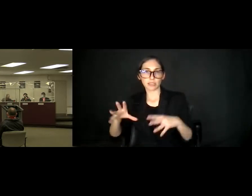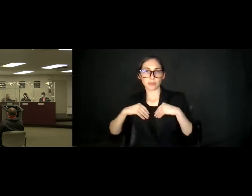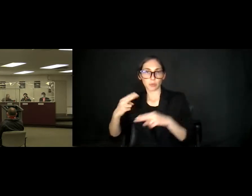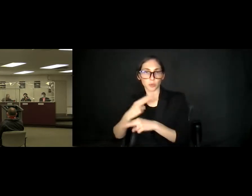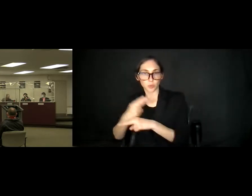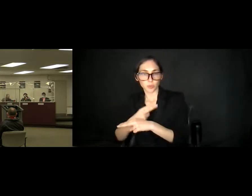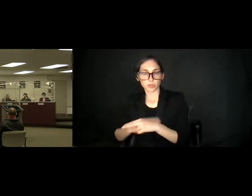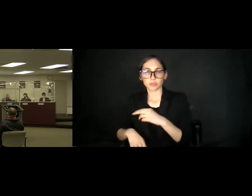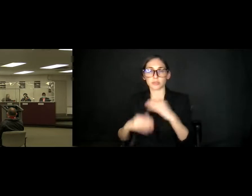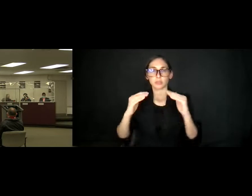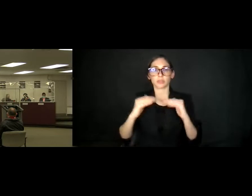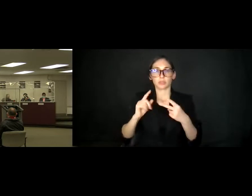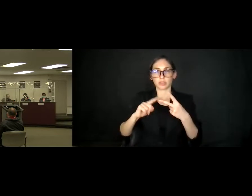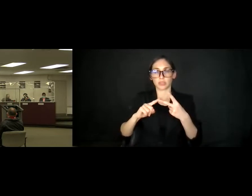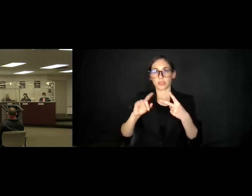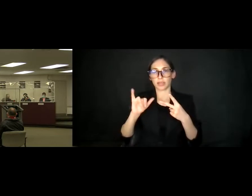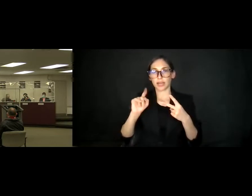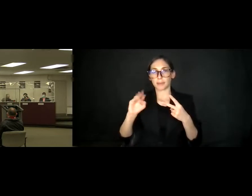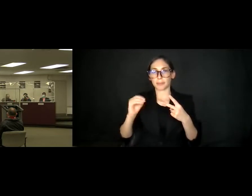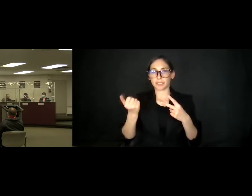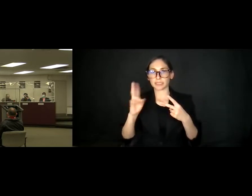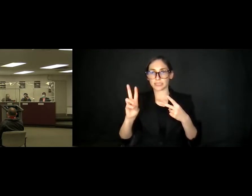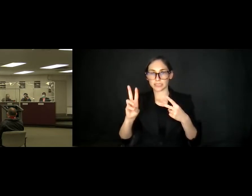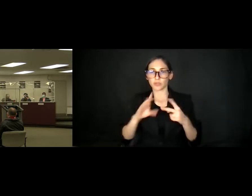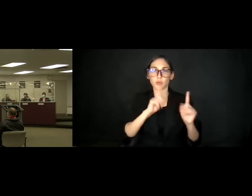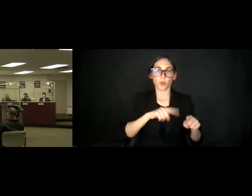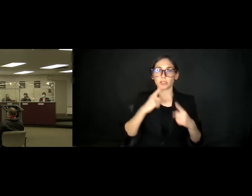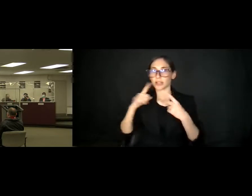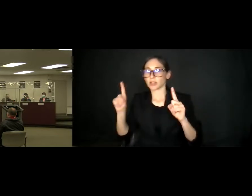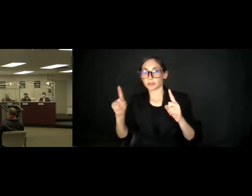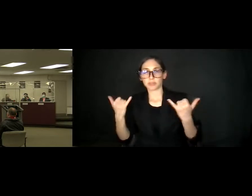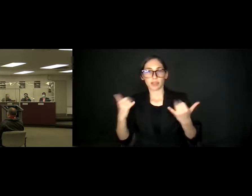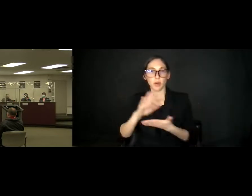Item 16 Reports and Announcements. Academic Senate, Mr. Rider.